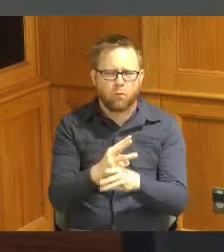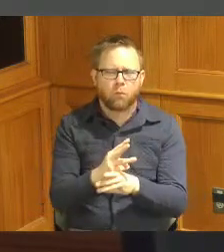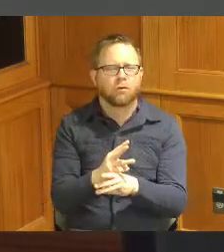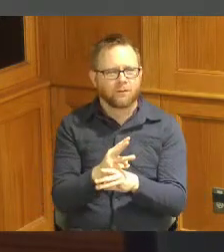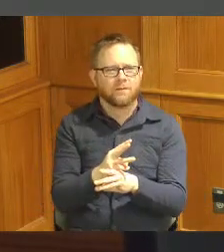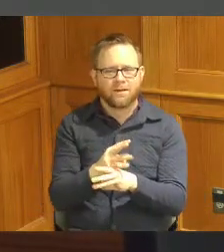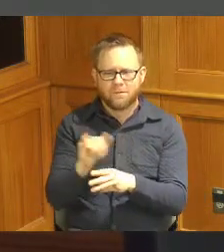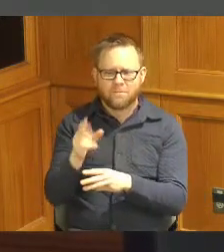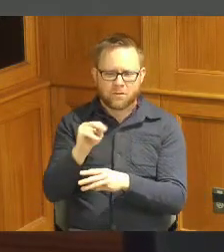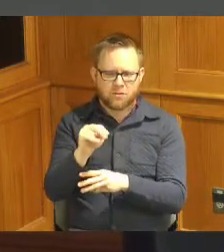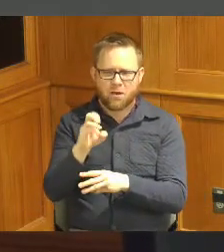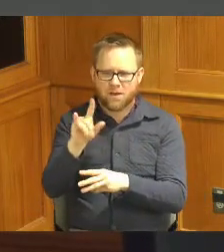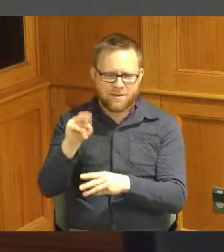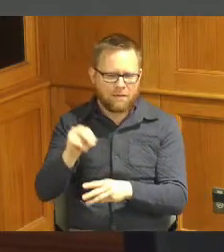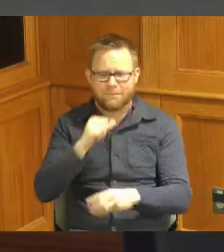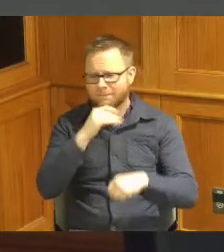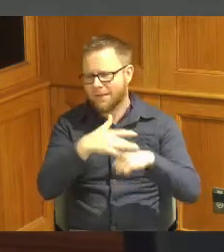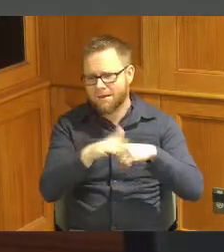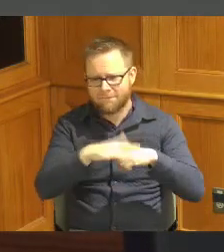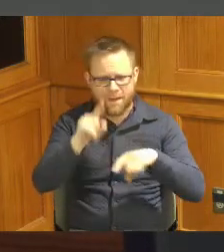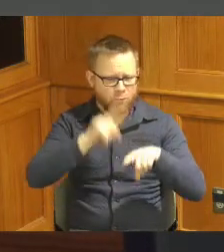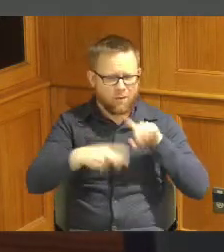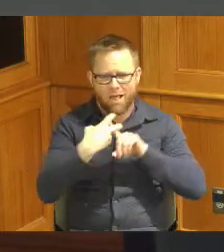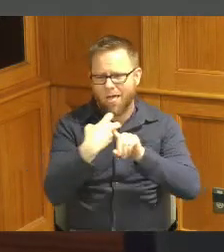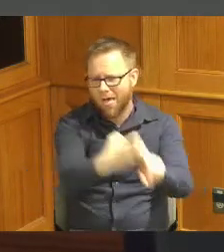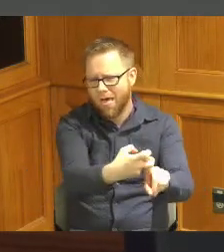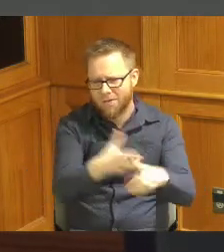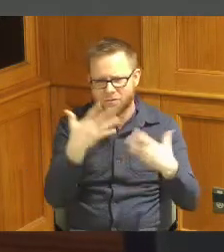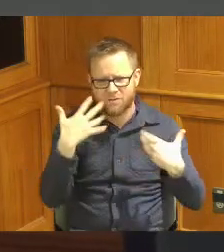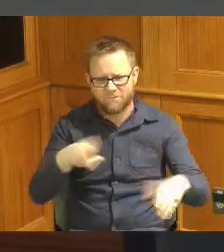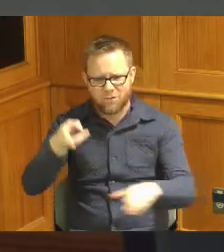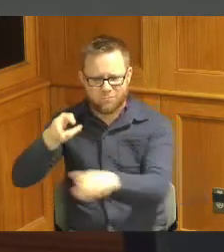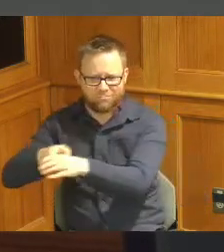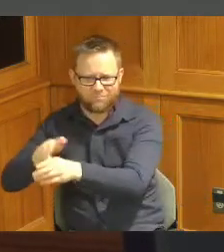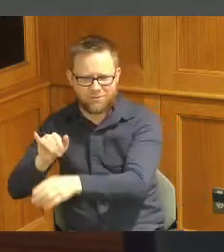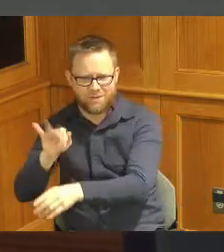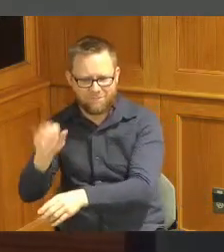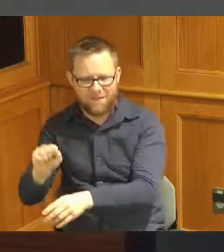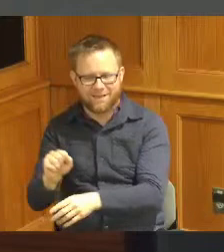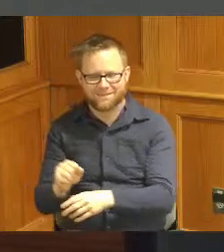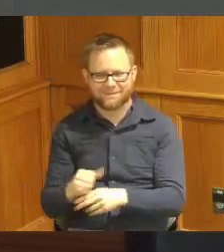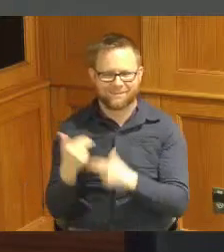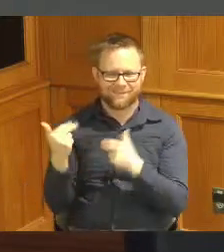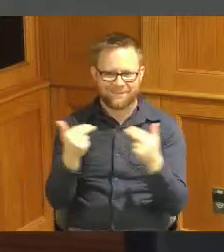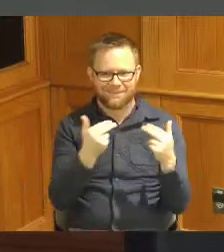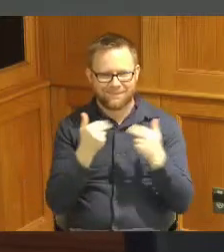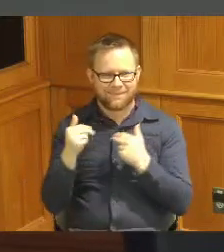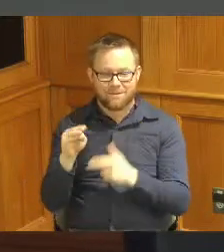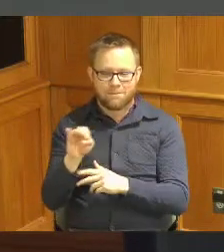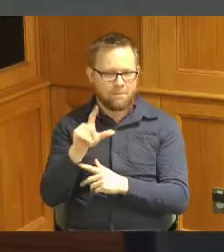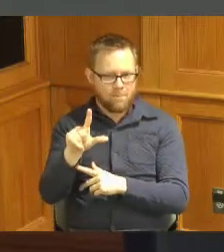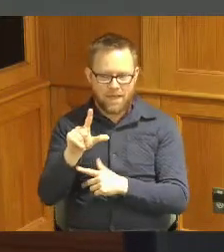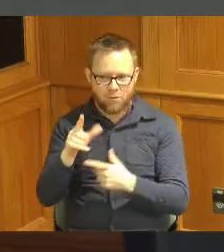Nelson is off the market so so John I'm glad Michael got you and just happy to keep you here